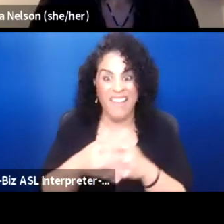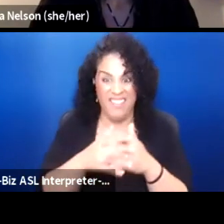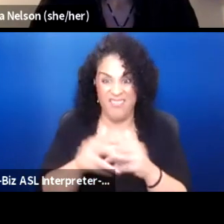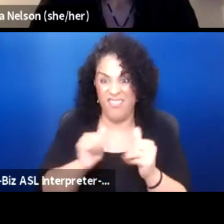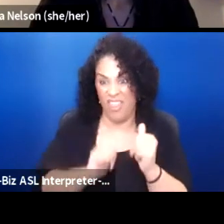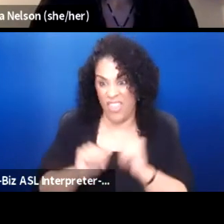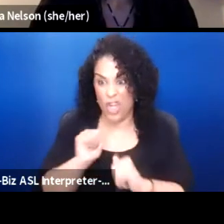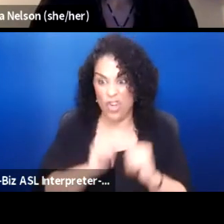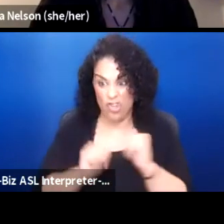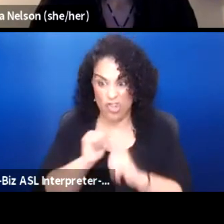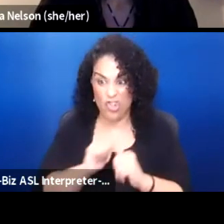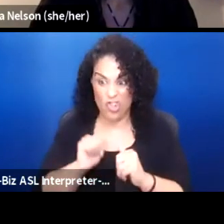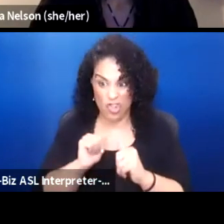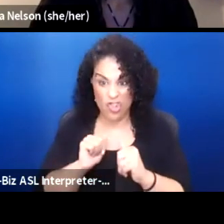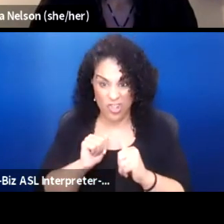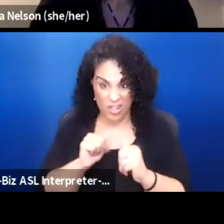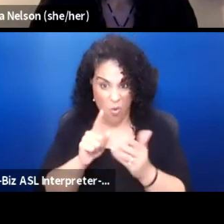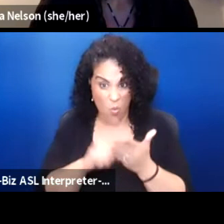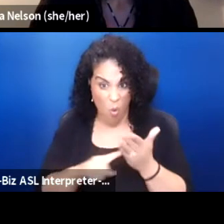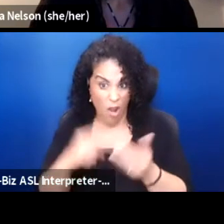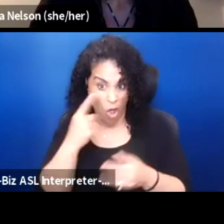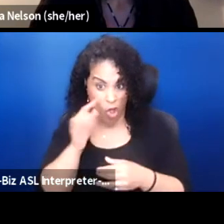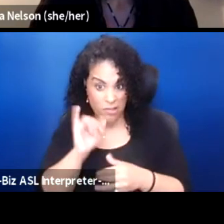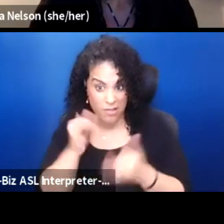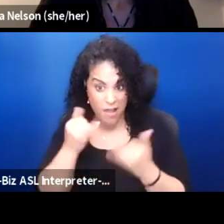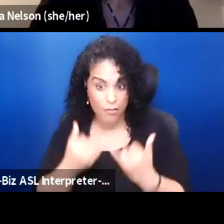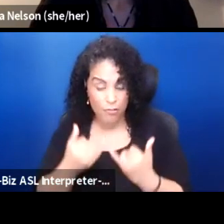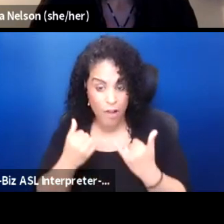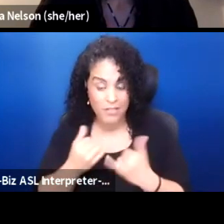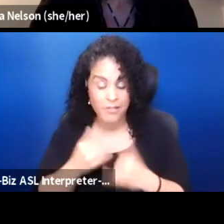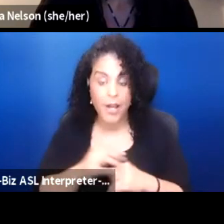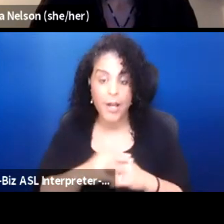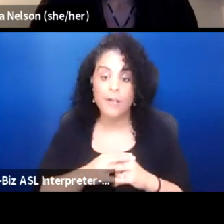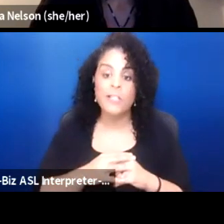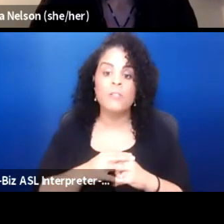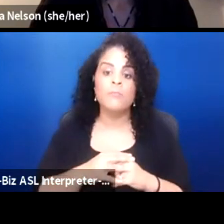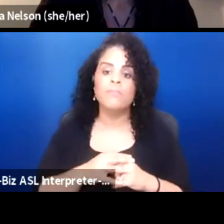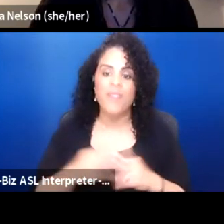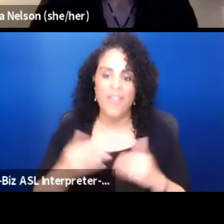literally the shape it takes right now, there are scholars who point